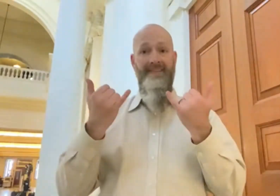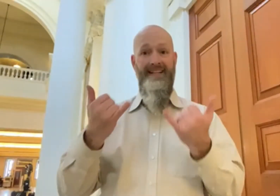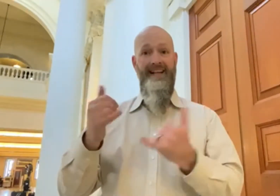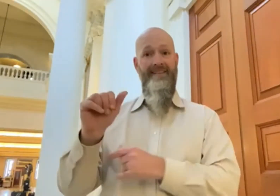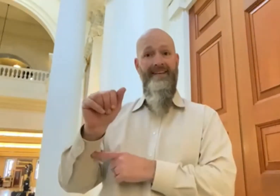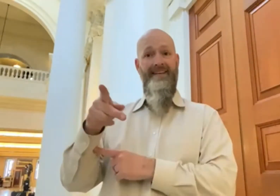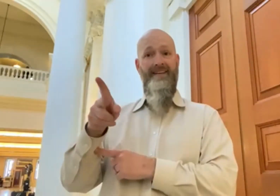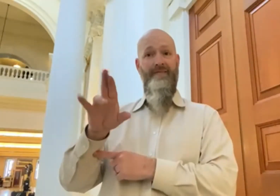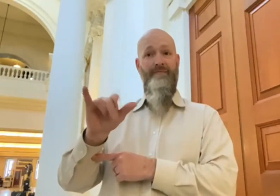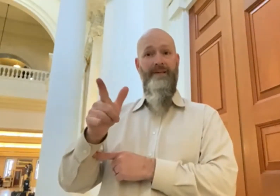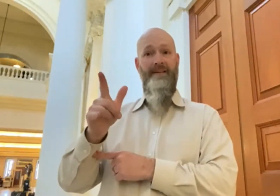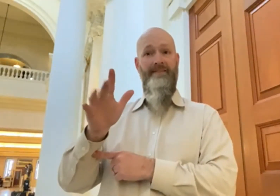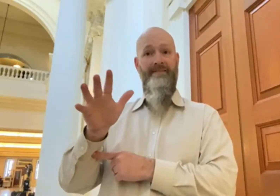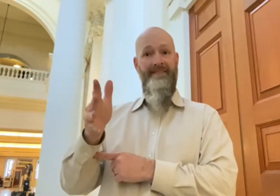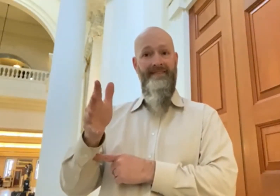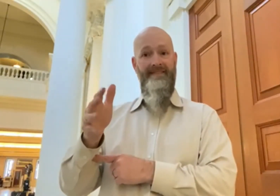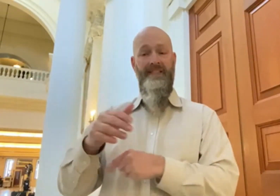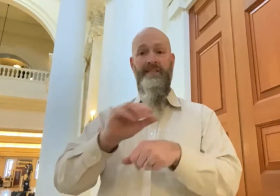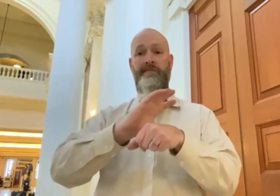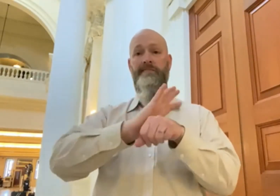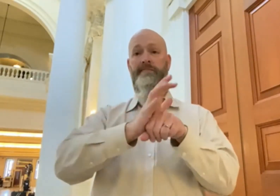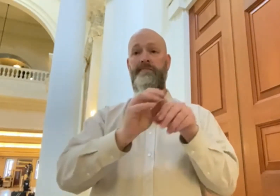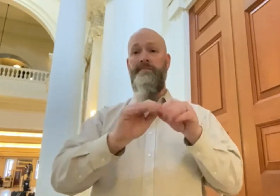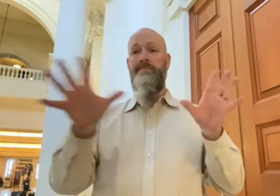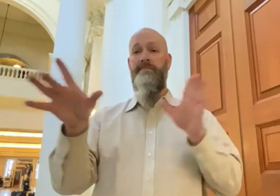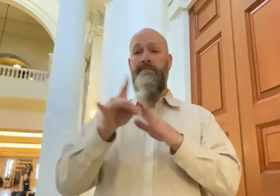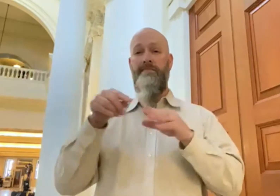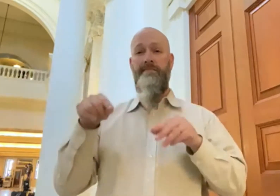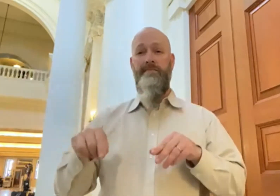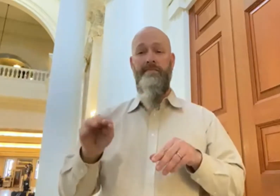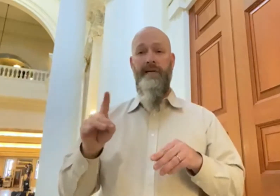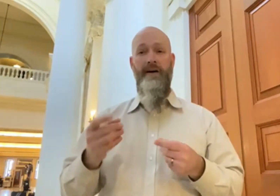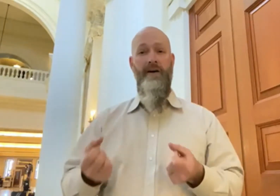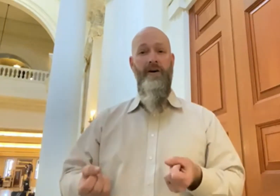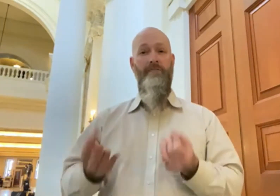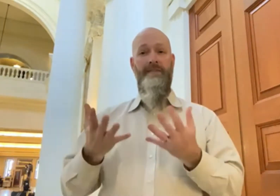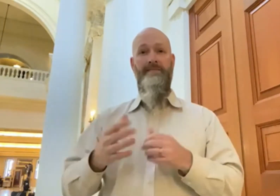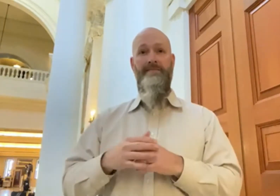On this day, April 5th, the COVID-19 case count